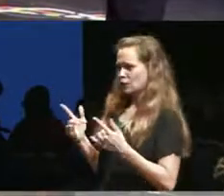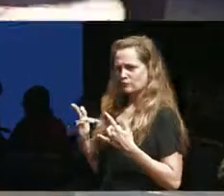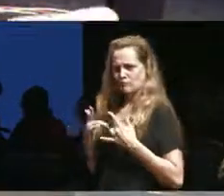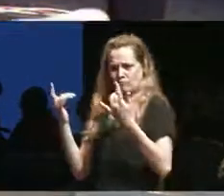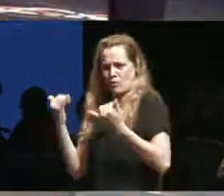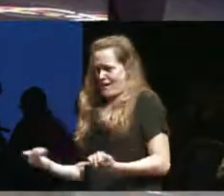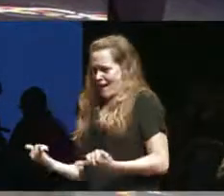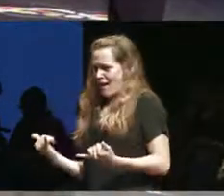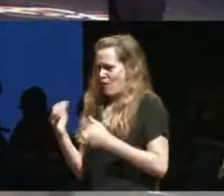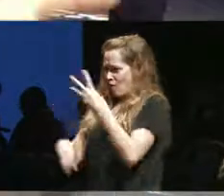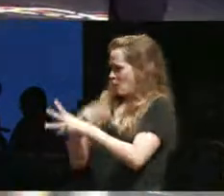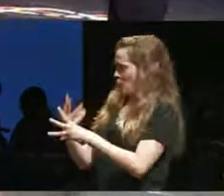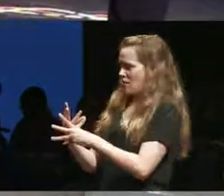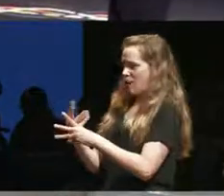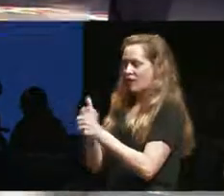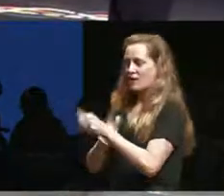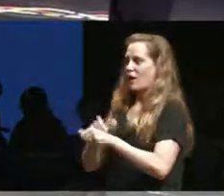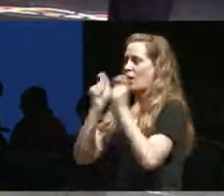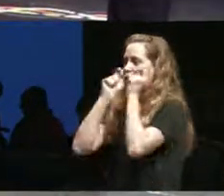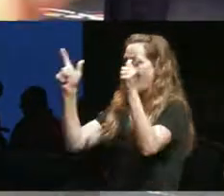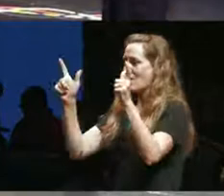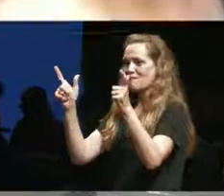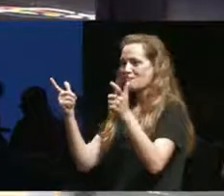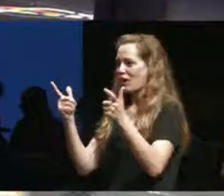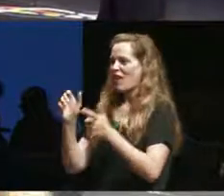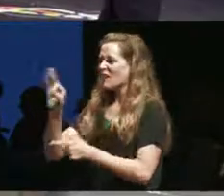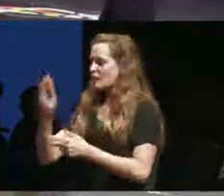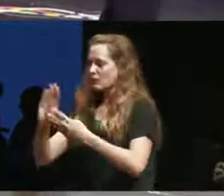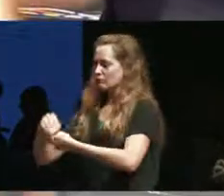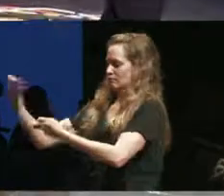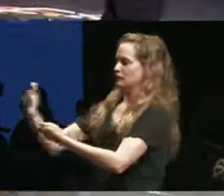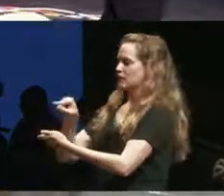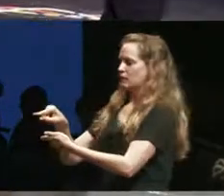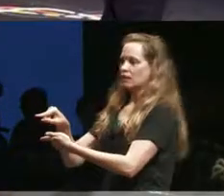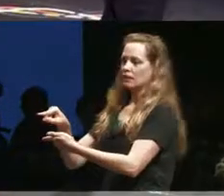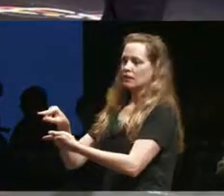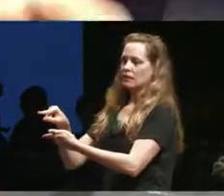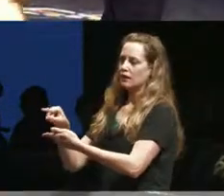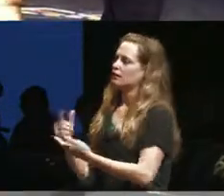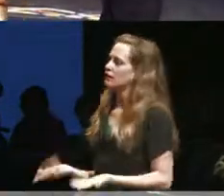time I wake up and I open my Facebook or anything, there's another black person